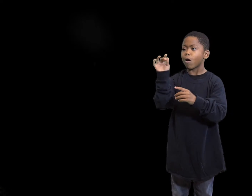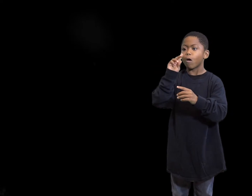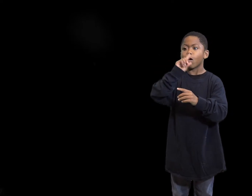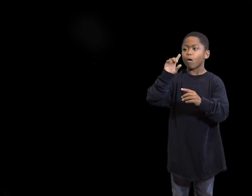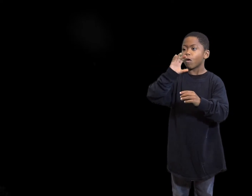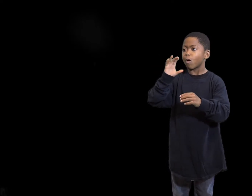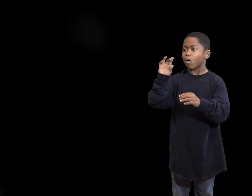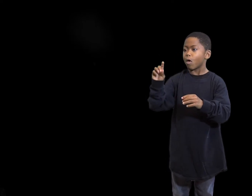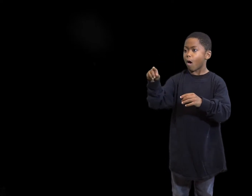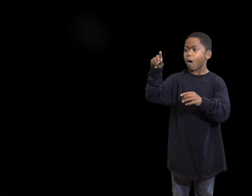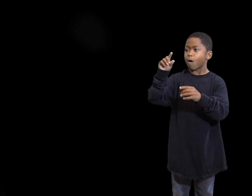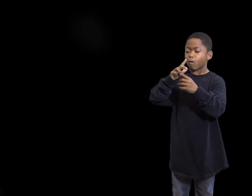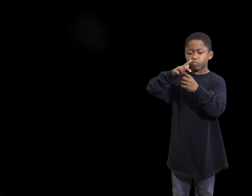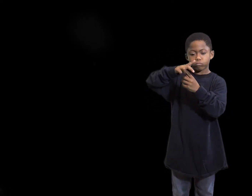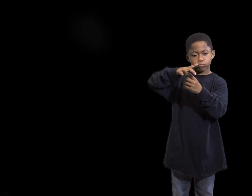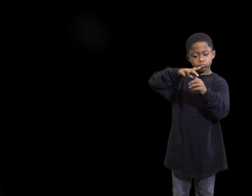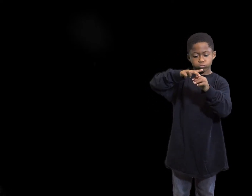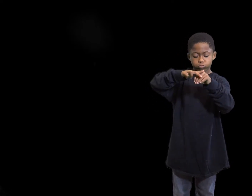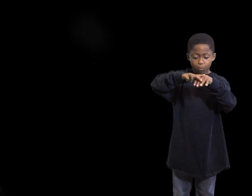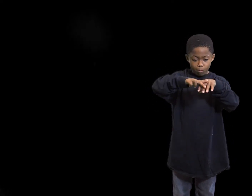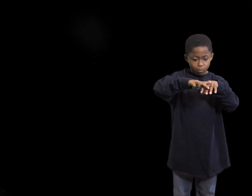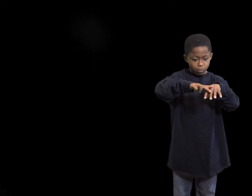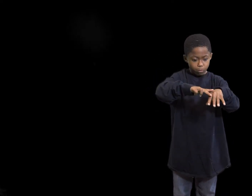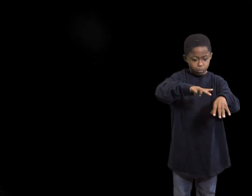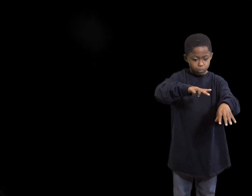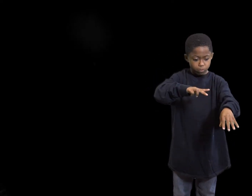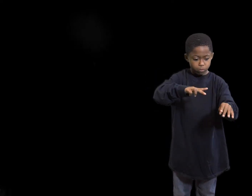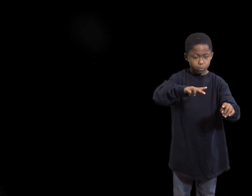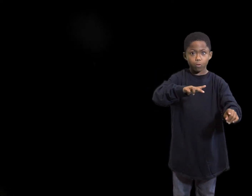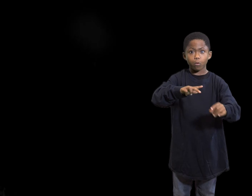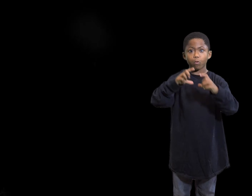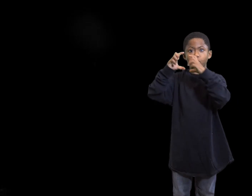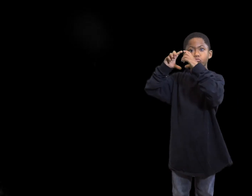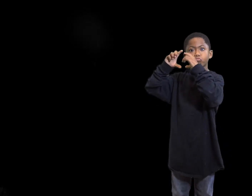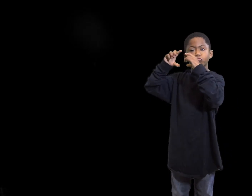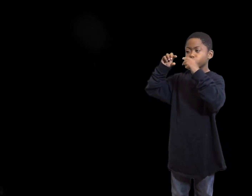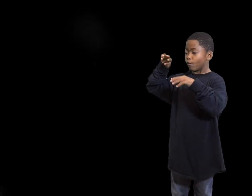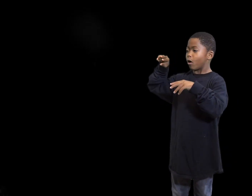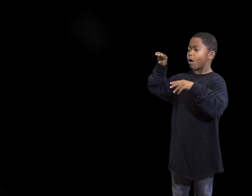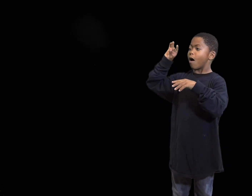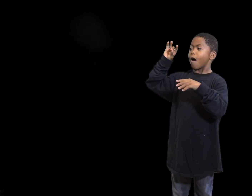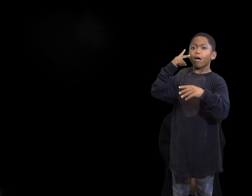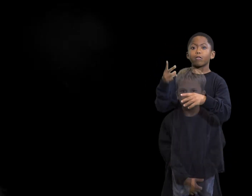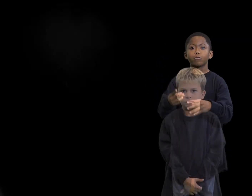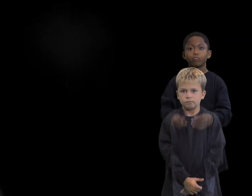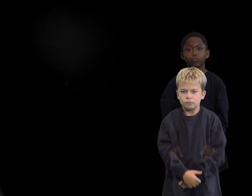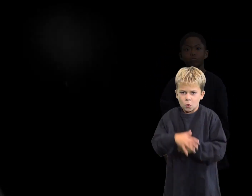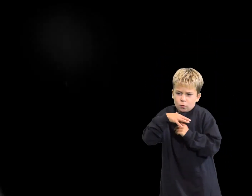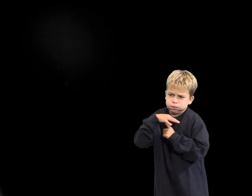And when I looked at the screen, I saw our school!